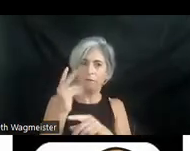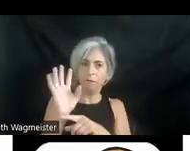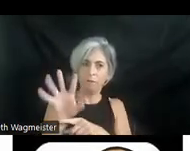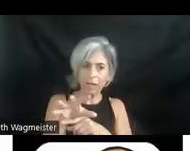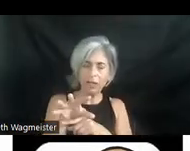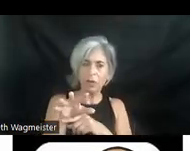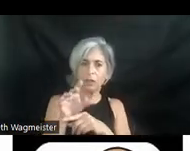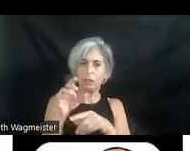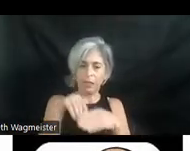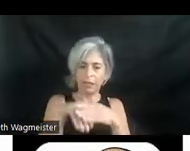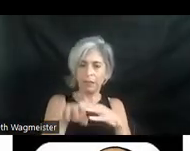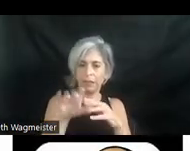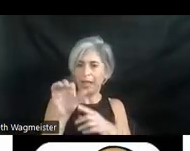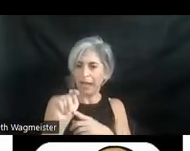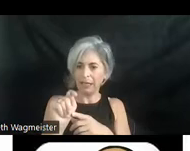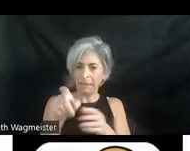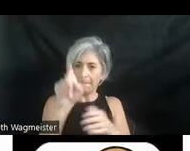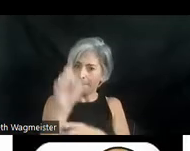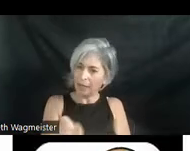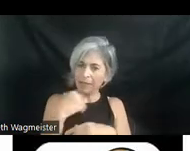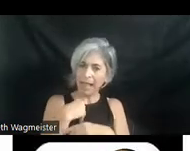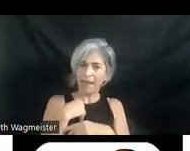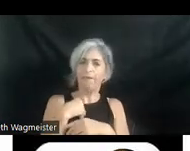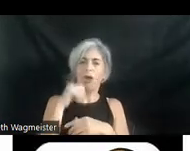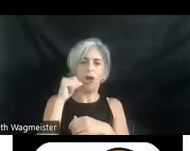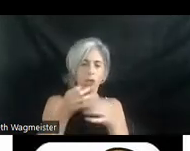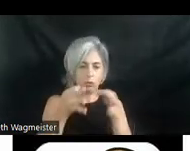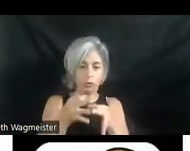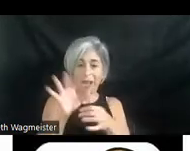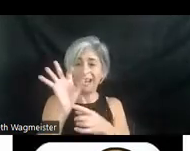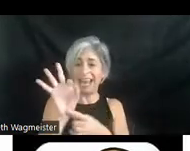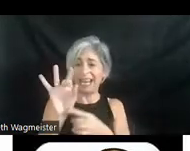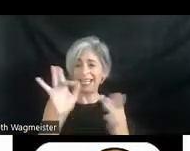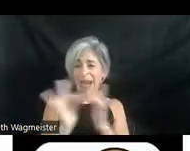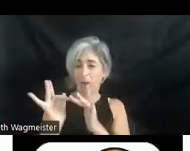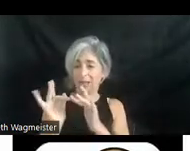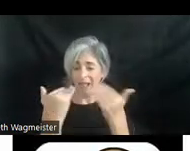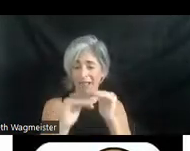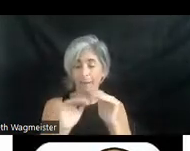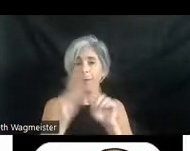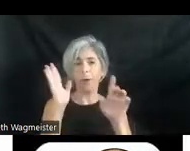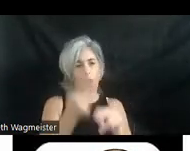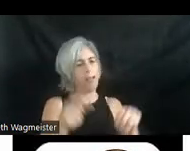description on nine networks. Very limited right now but that's going to increase. And